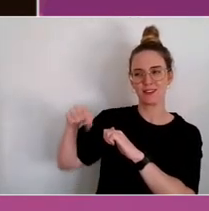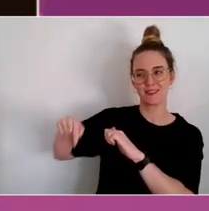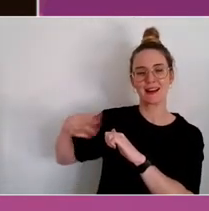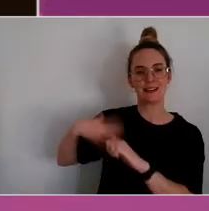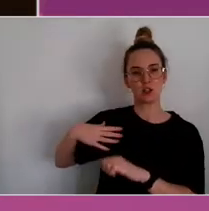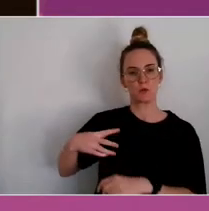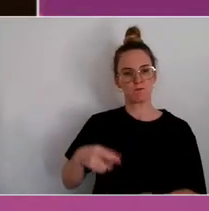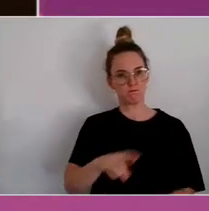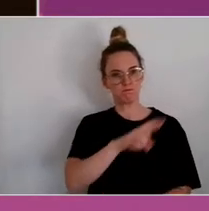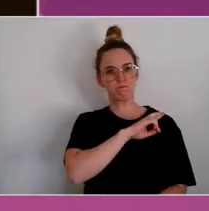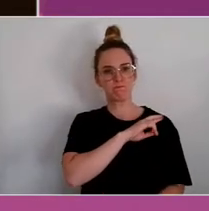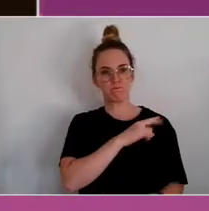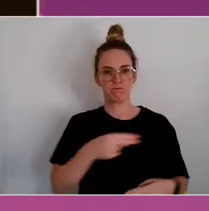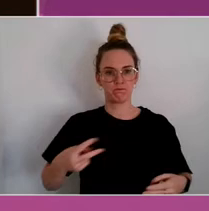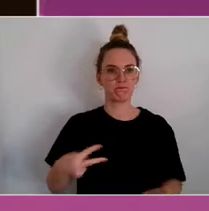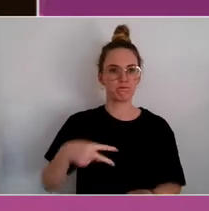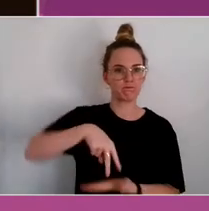We did have media backlash.